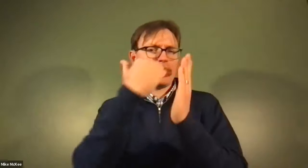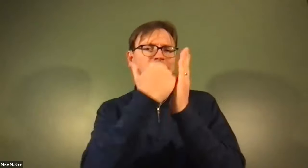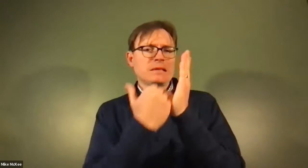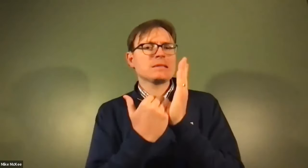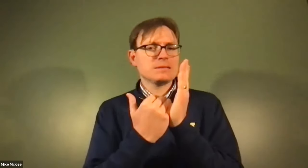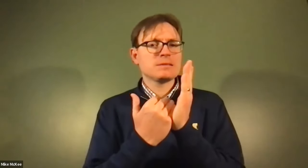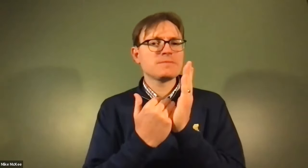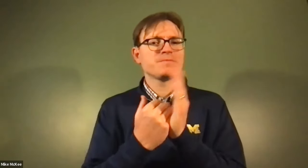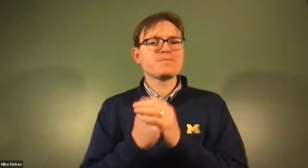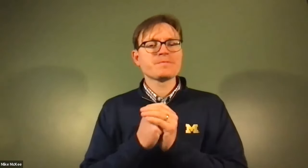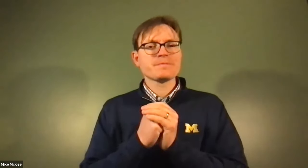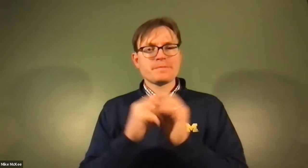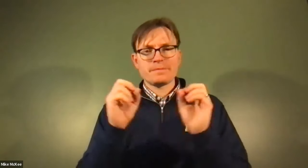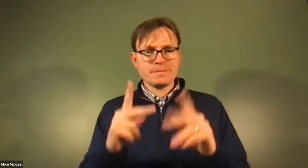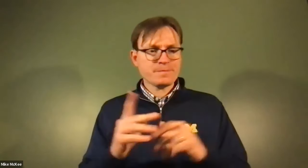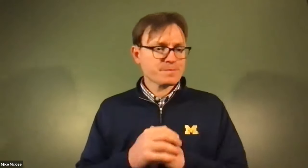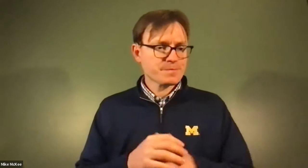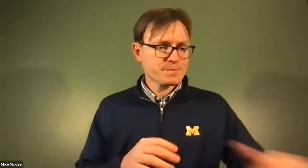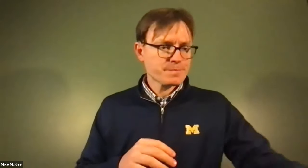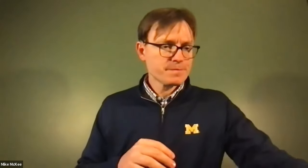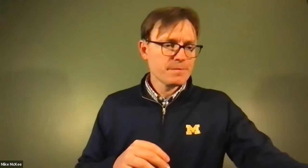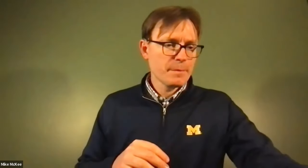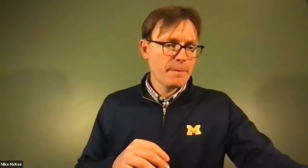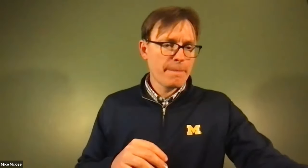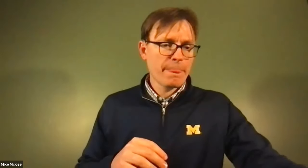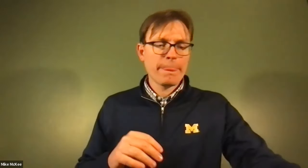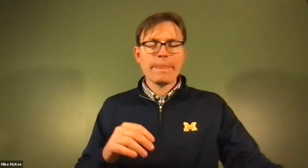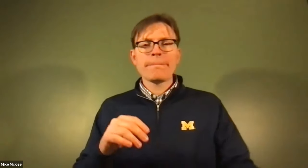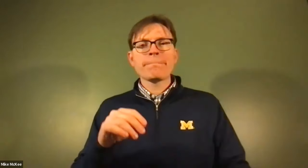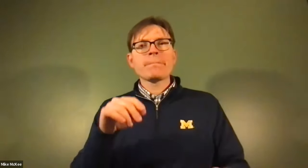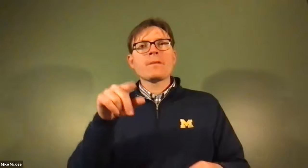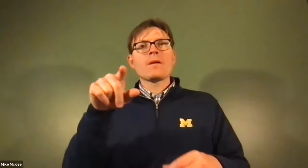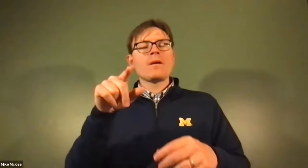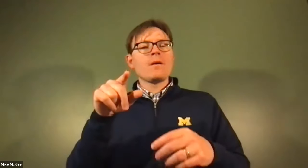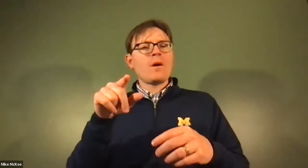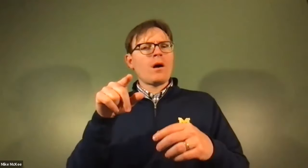James Cech: All of those things are important to share with your doctor and have on the list of medications and supplements that you're taking.